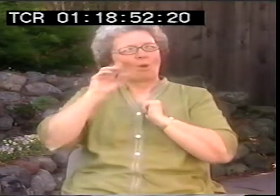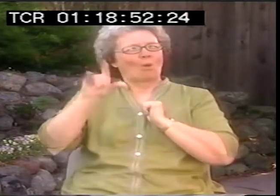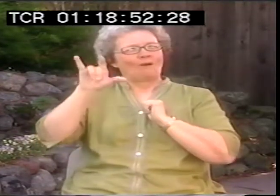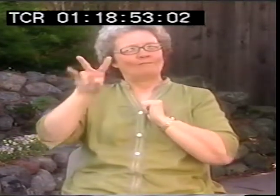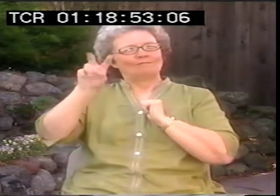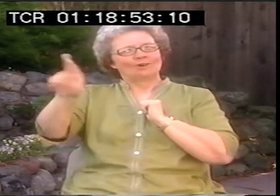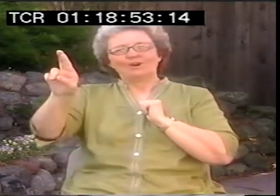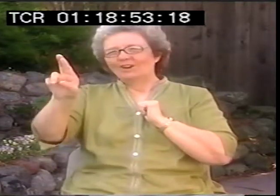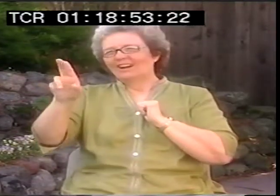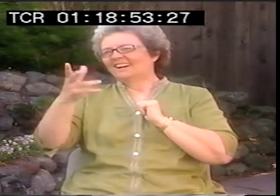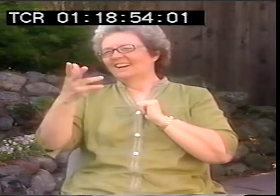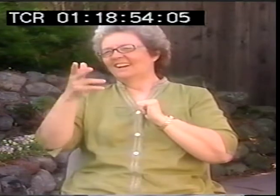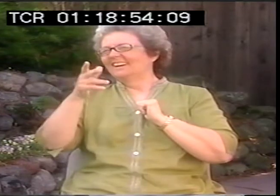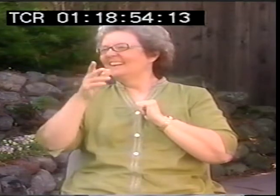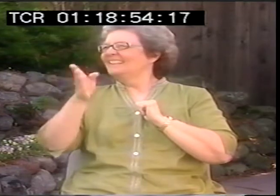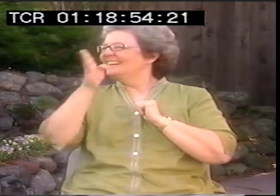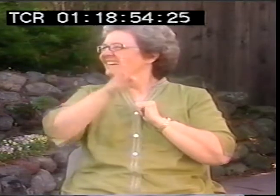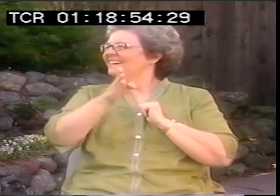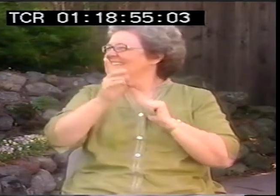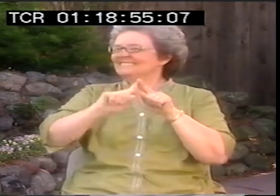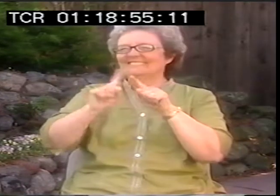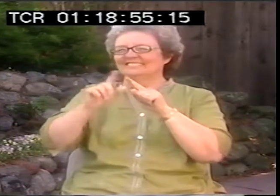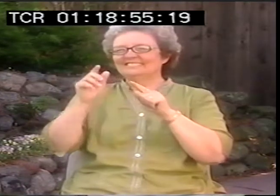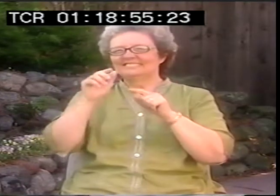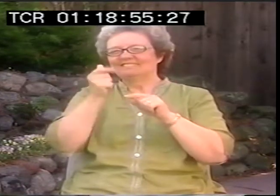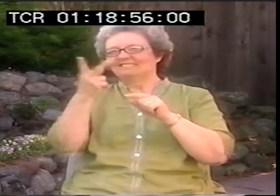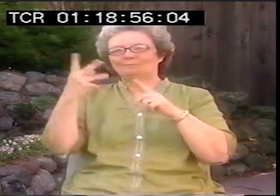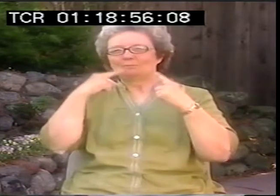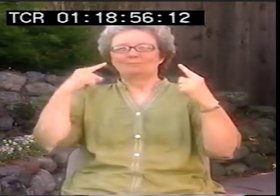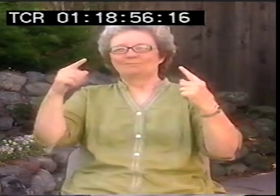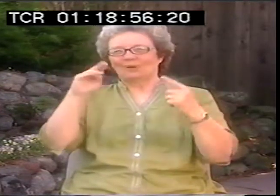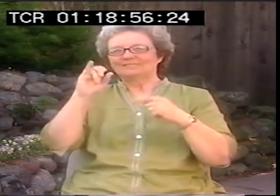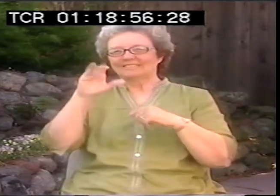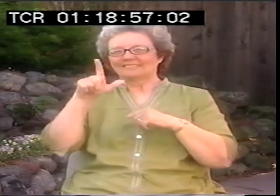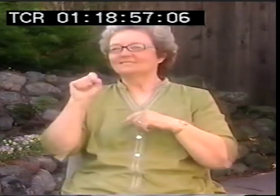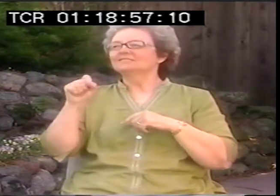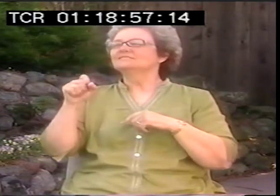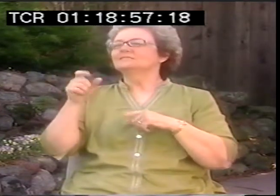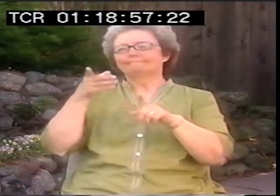Yeah, we'd get the rhythm of it and how to sign it. So we would learn these different songs.